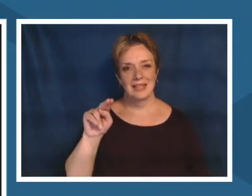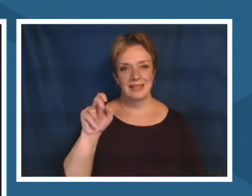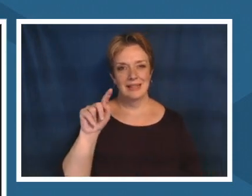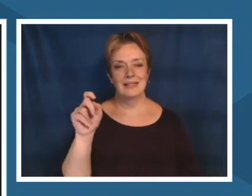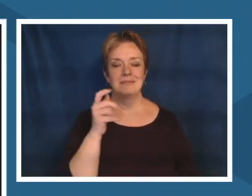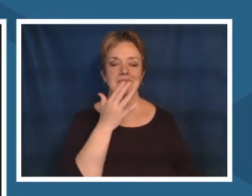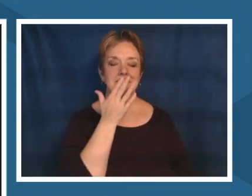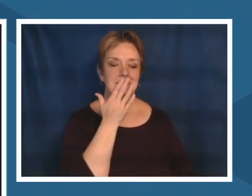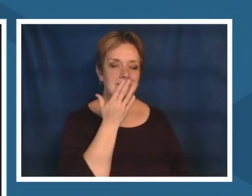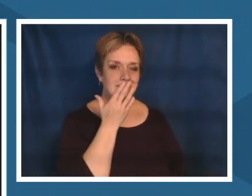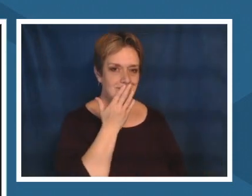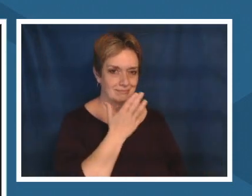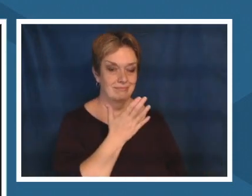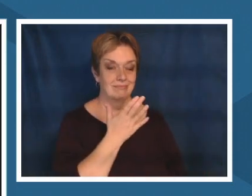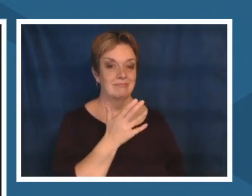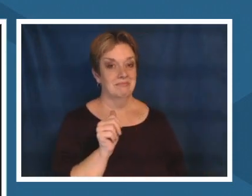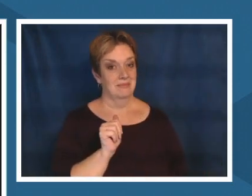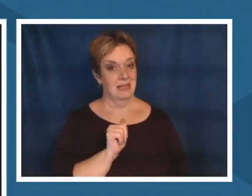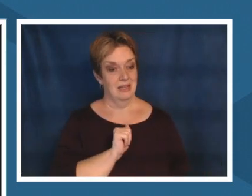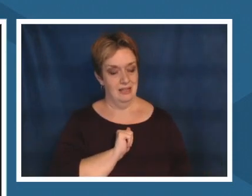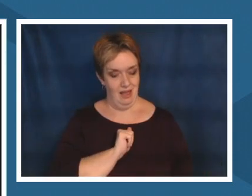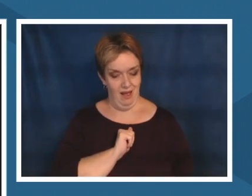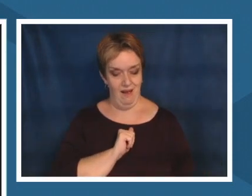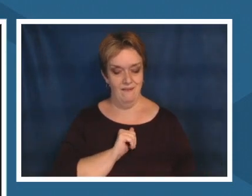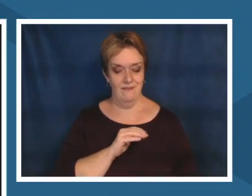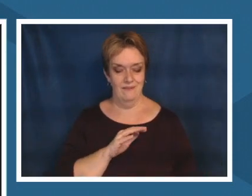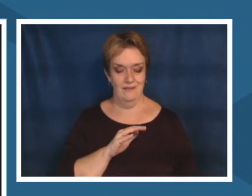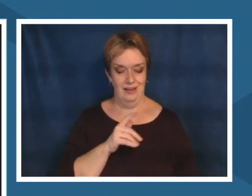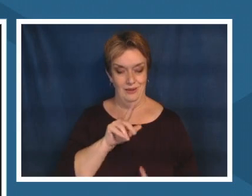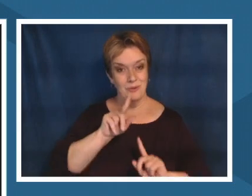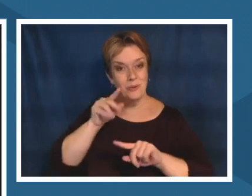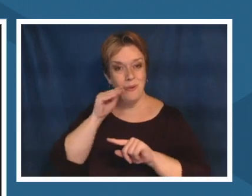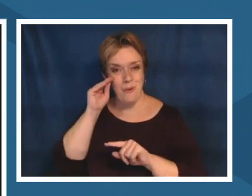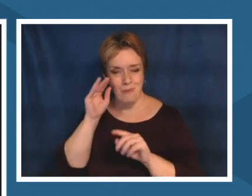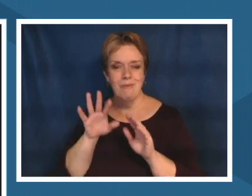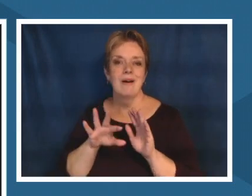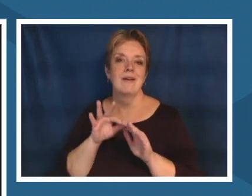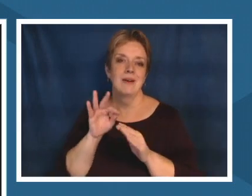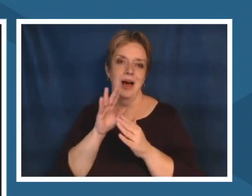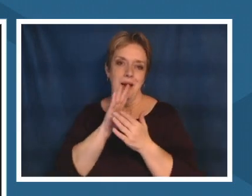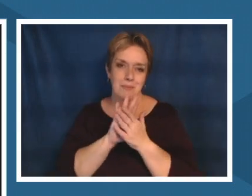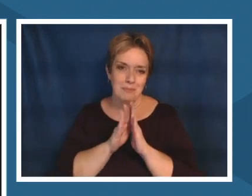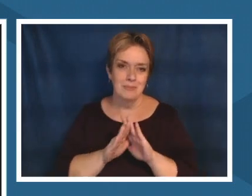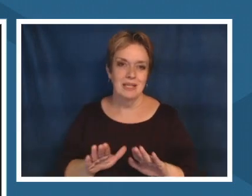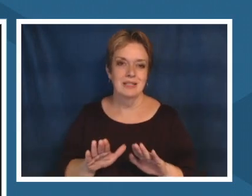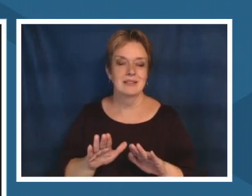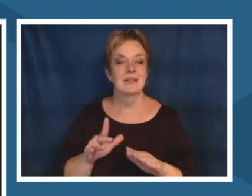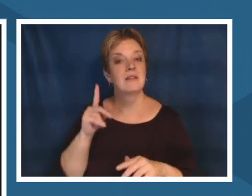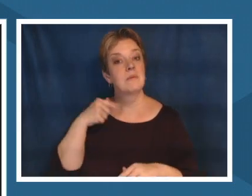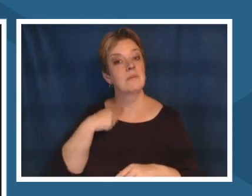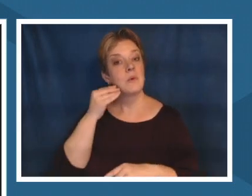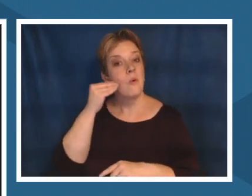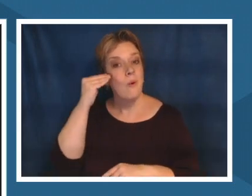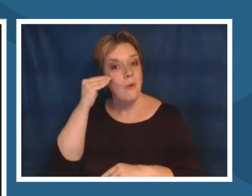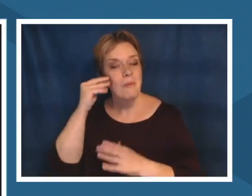rejuvenate every time i go home and when i talk about home i'm talking about